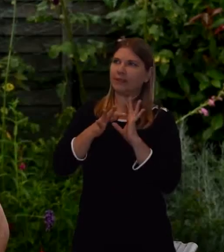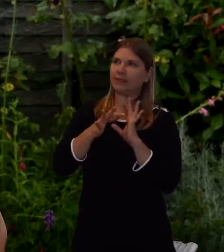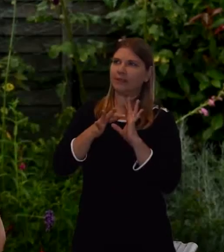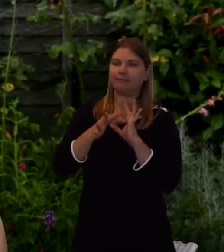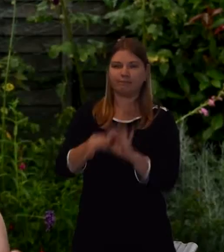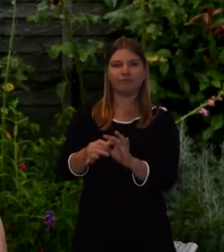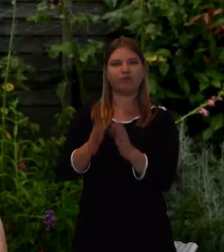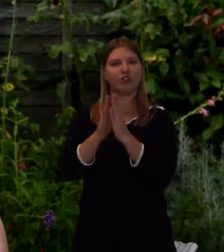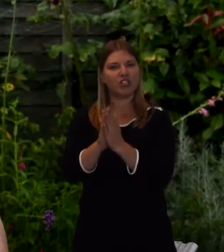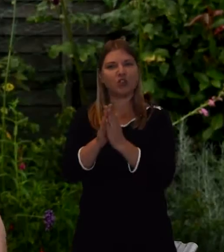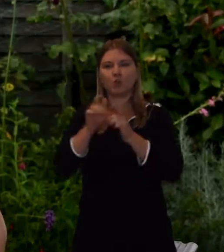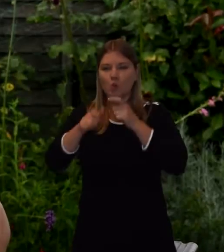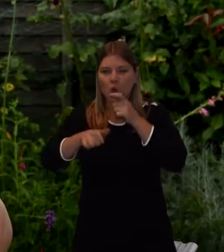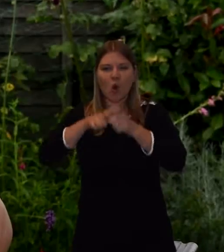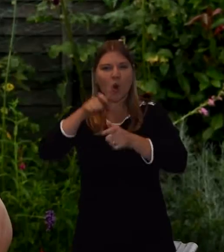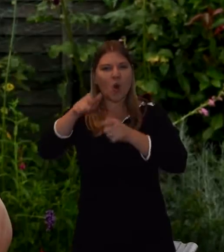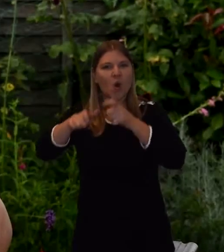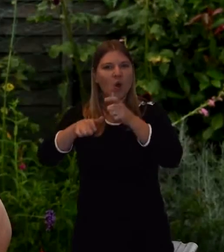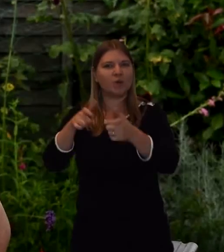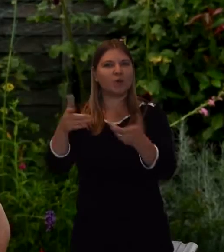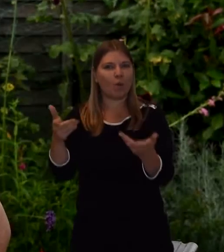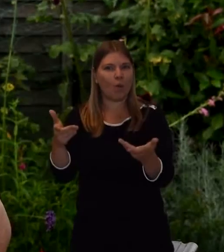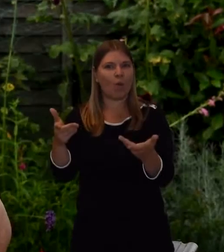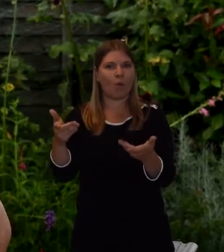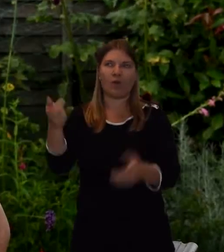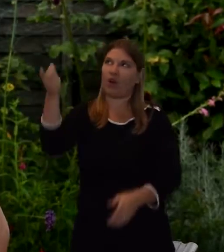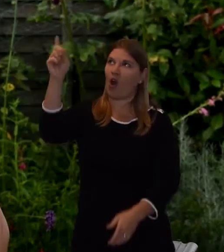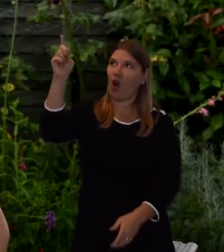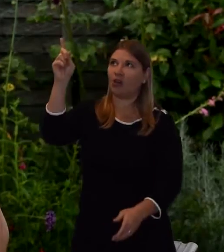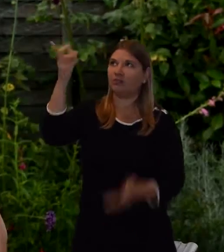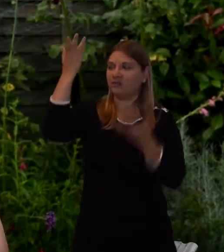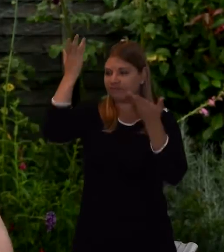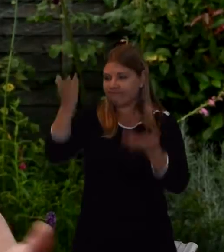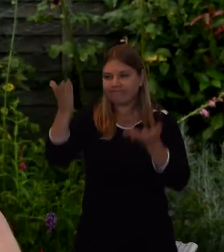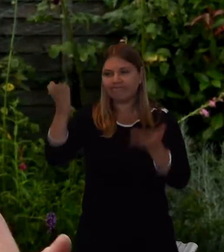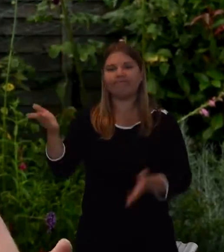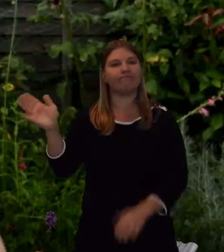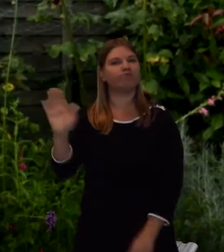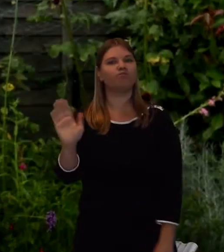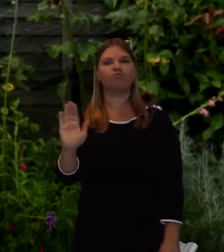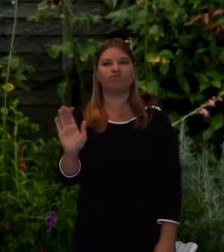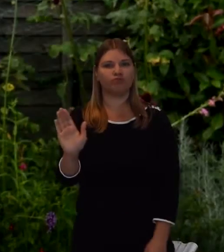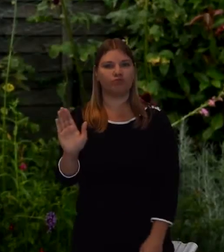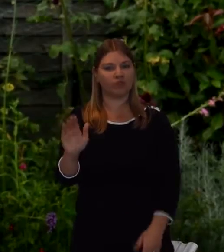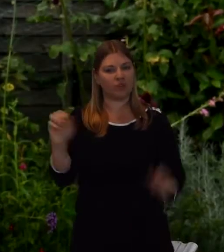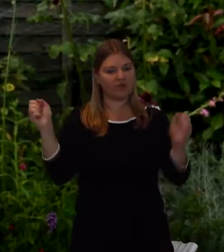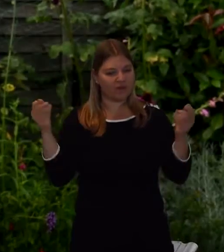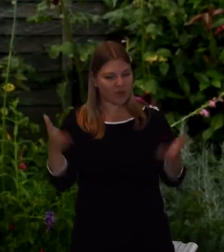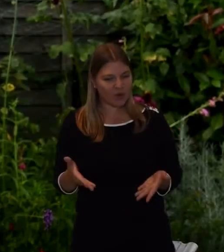religious tracts and and information of god in their in their ceremonies